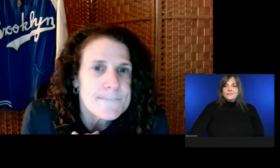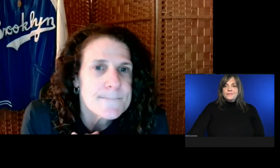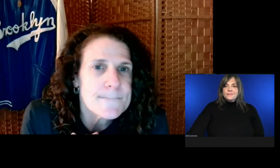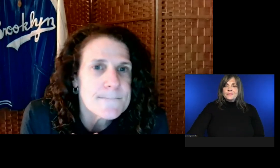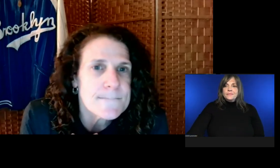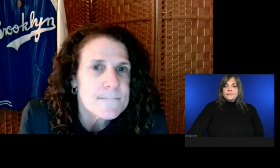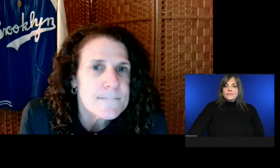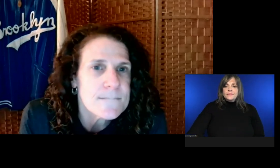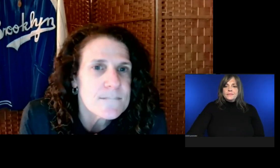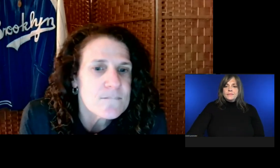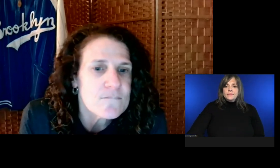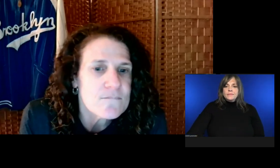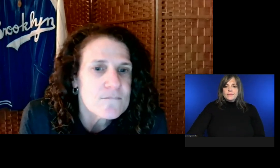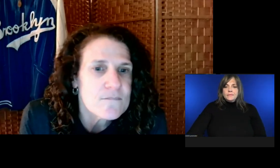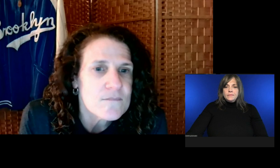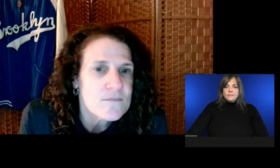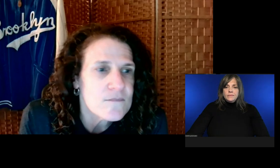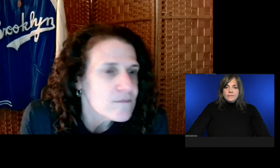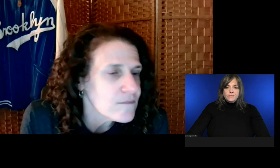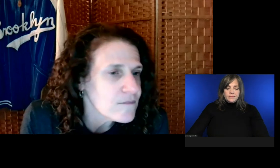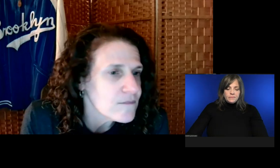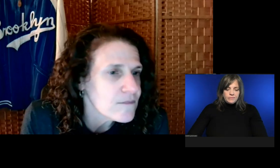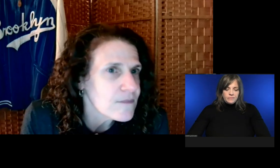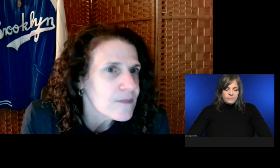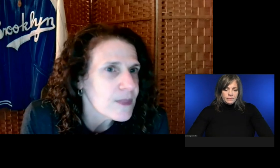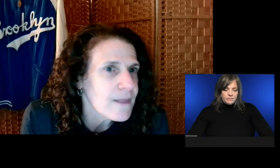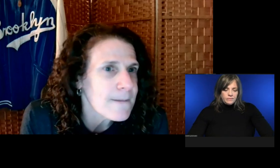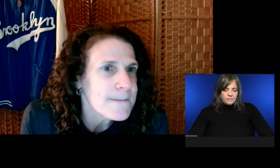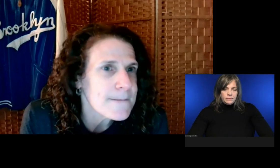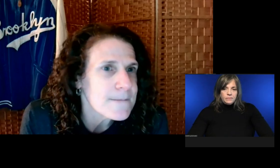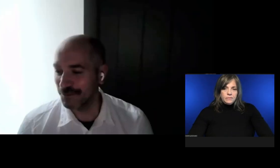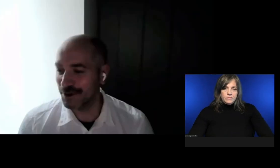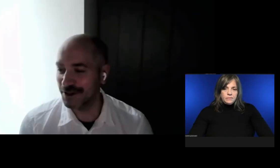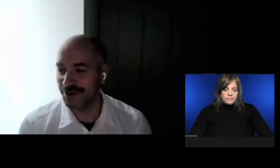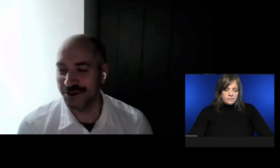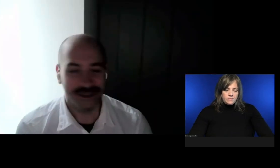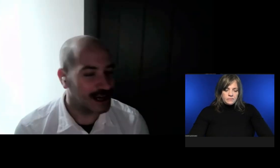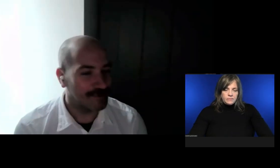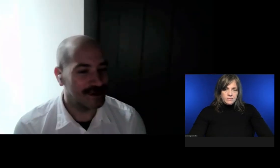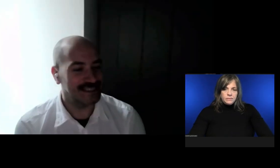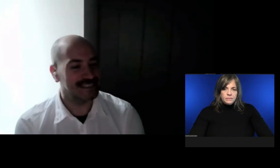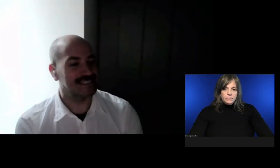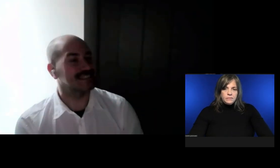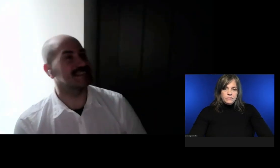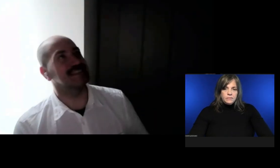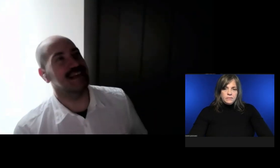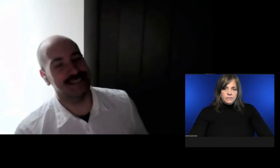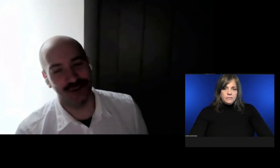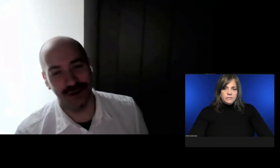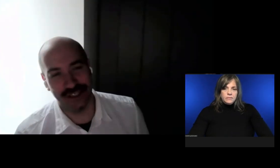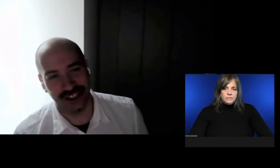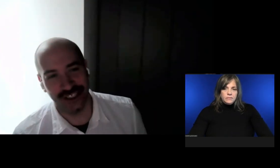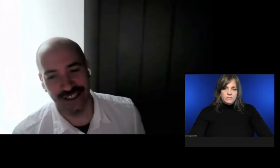I'll have one other comment/question.